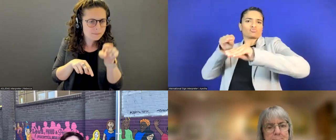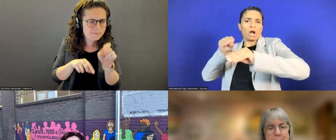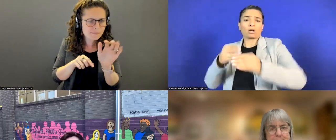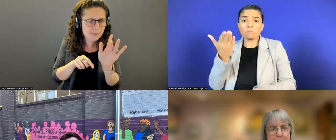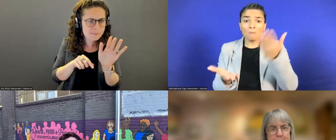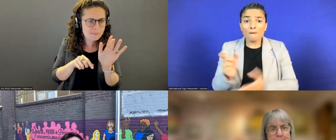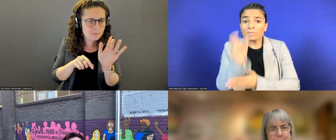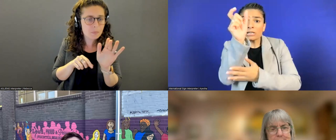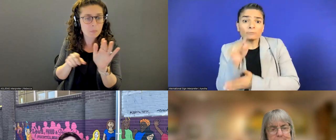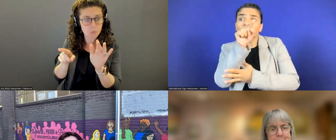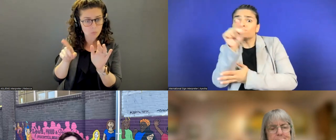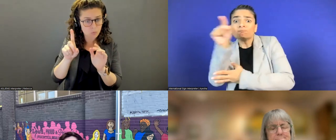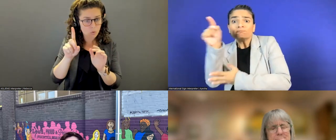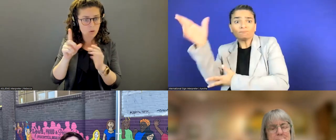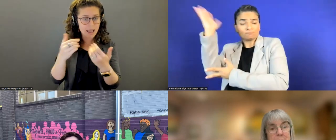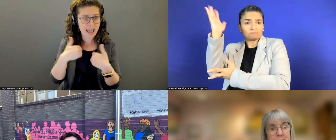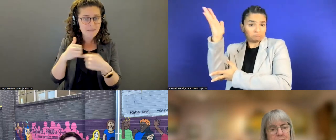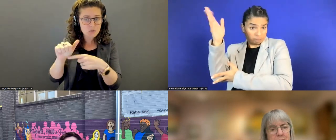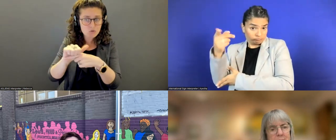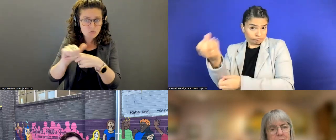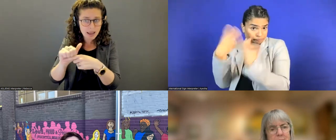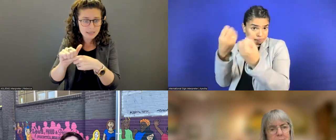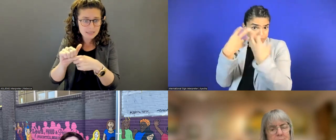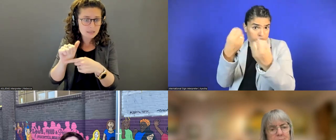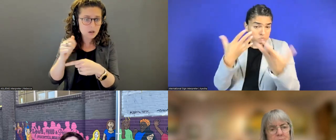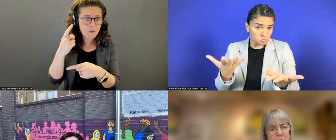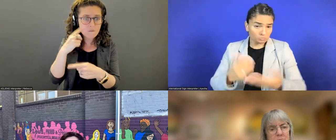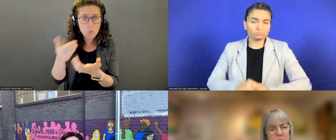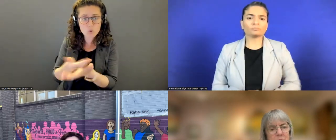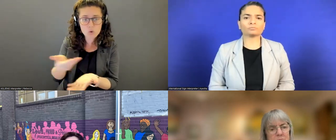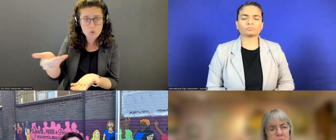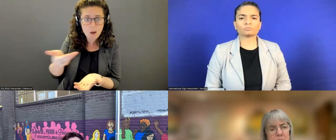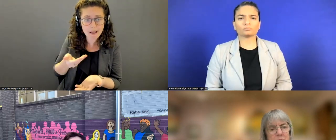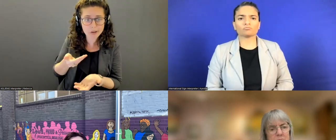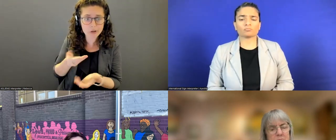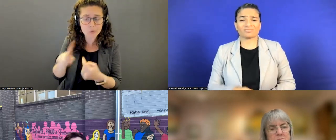Is there some sort of training involved for new hires when they're coming on?